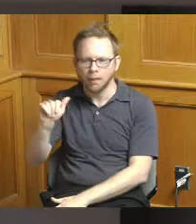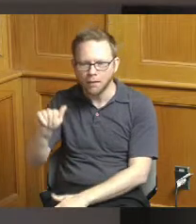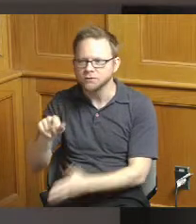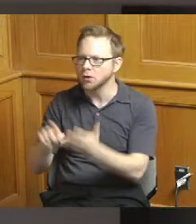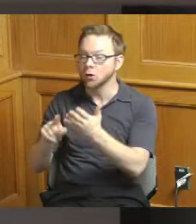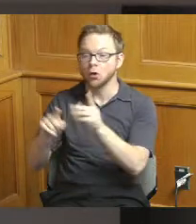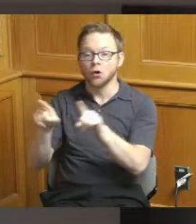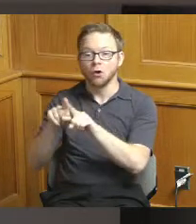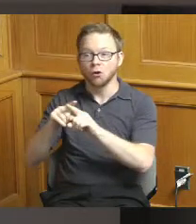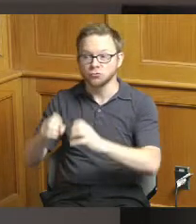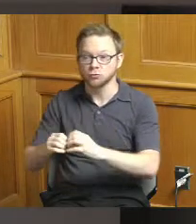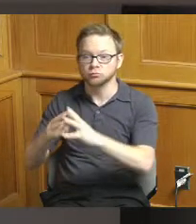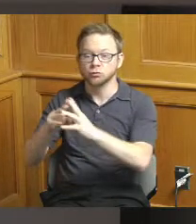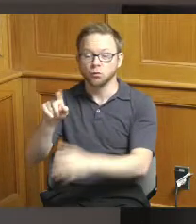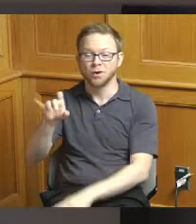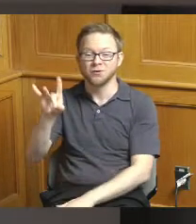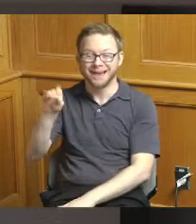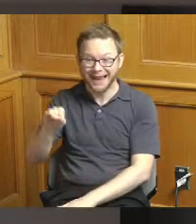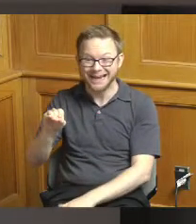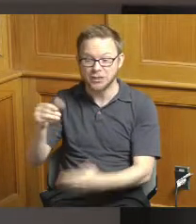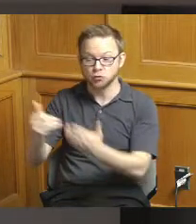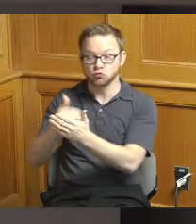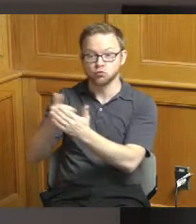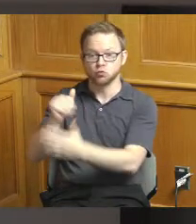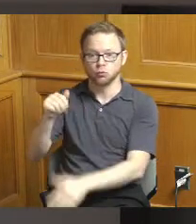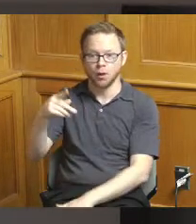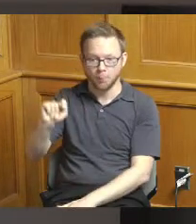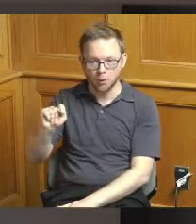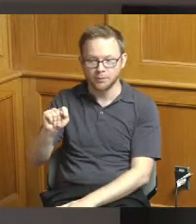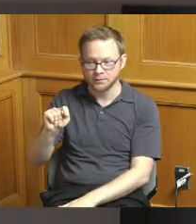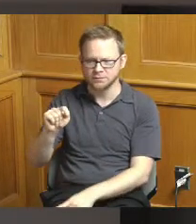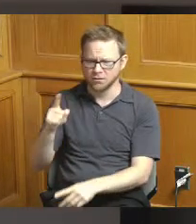this is something that they've been working on quite a while and would mark a major milestone